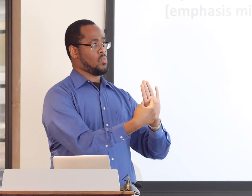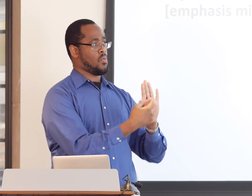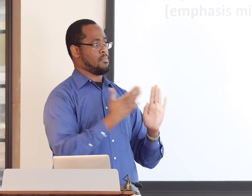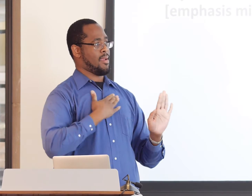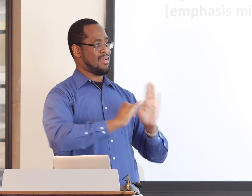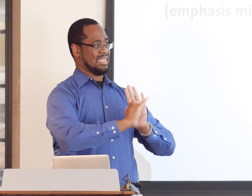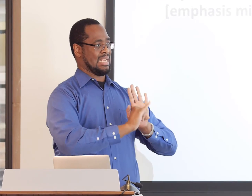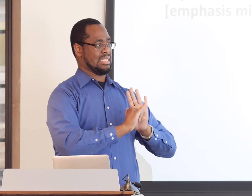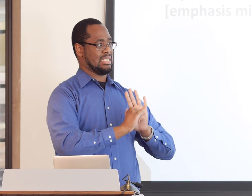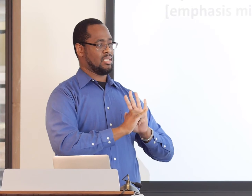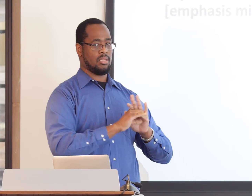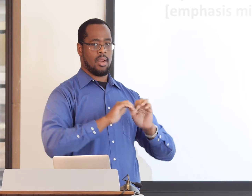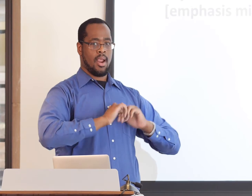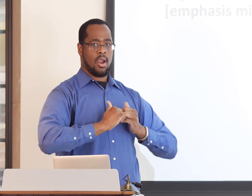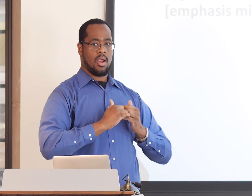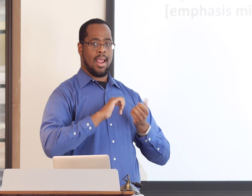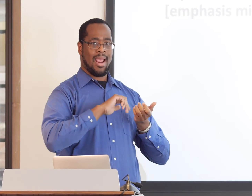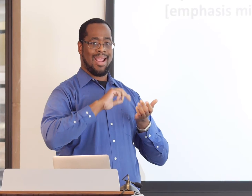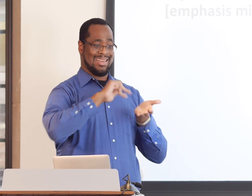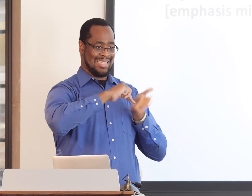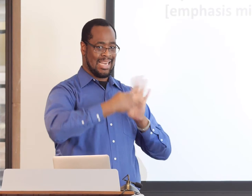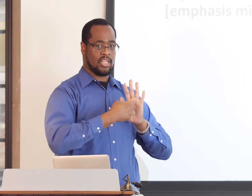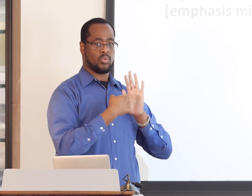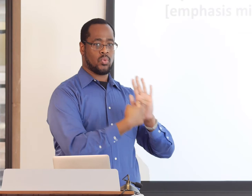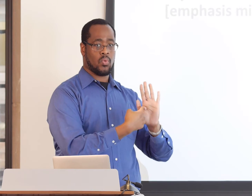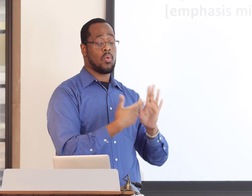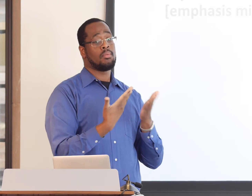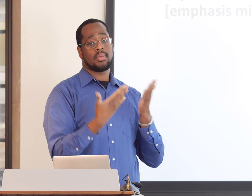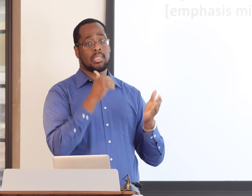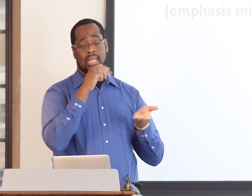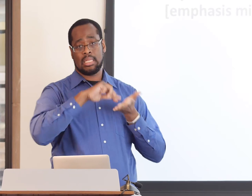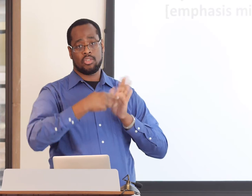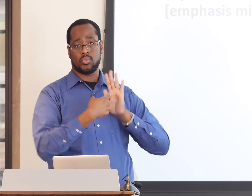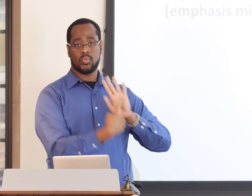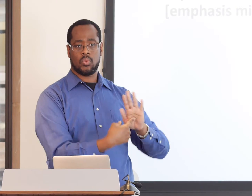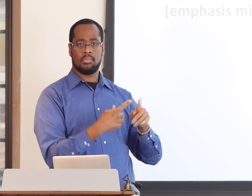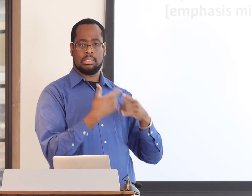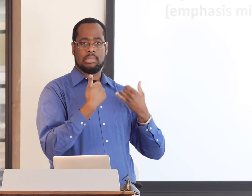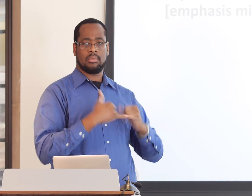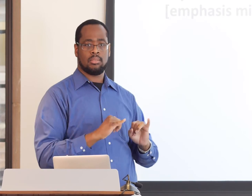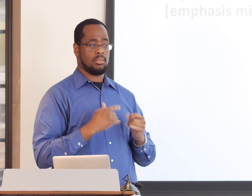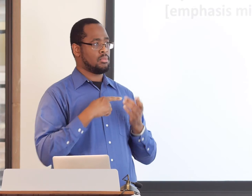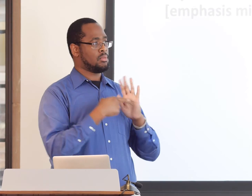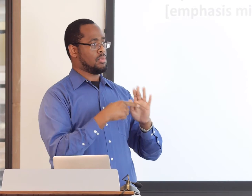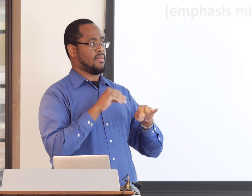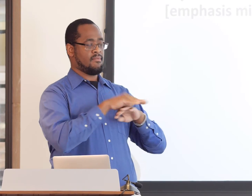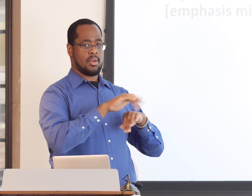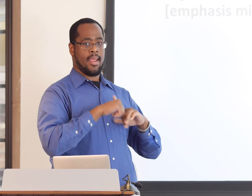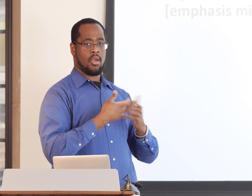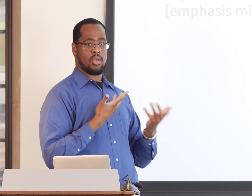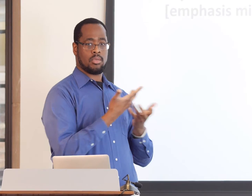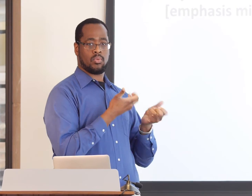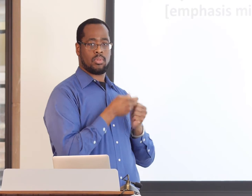I thought a lot about that and how my identity is shown whether it's intentional or unintentional,